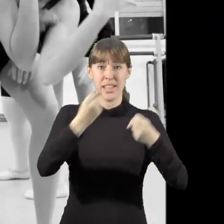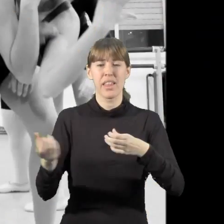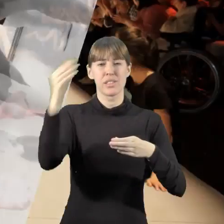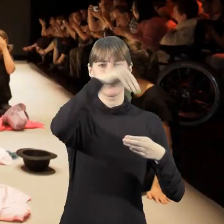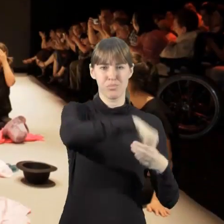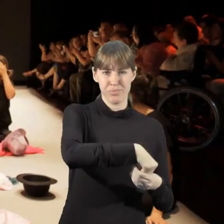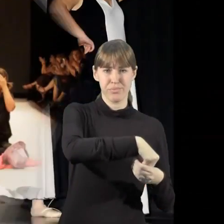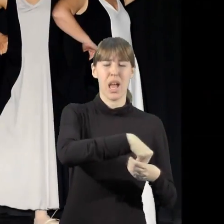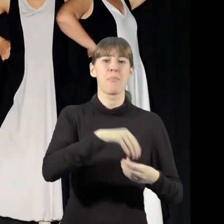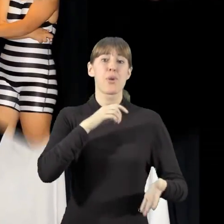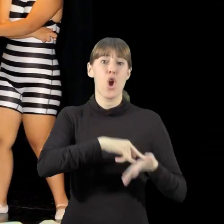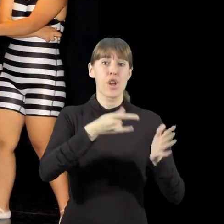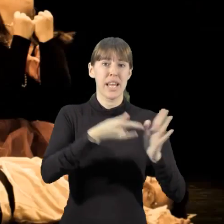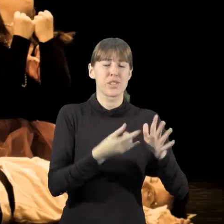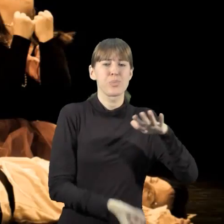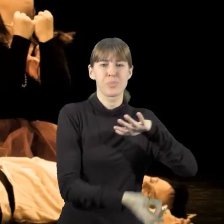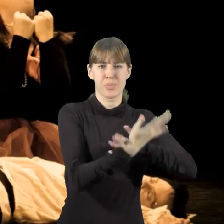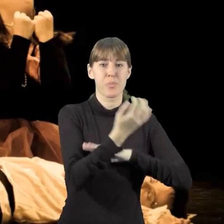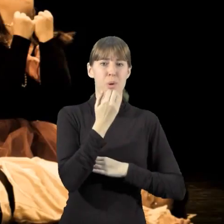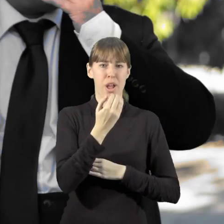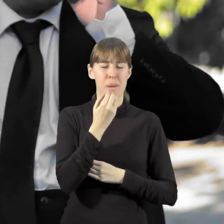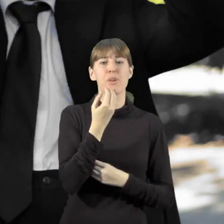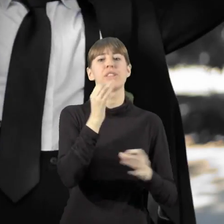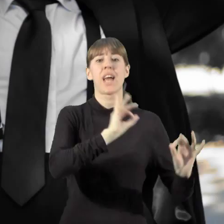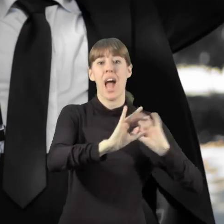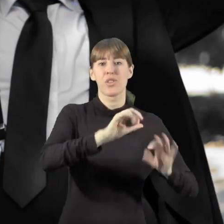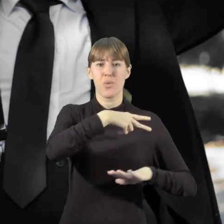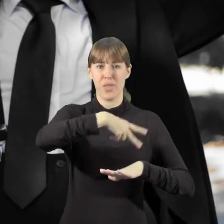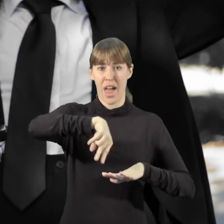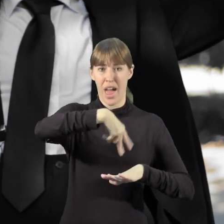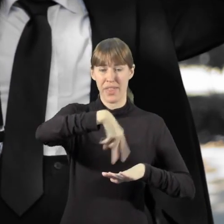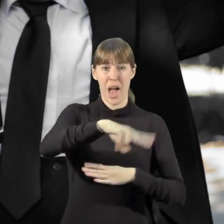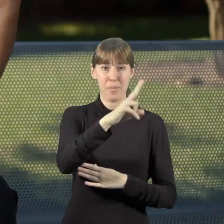carry out some projects in drama, dance, painting, sculpture, music,